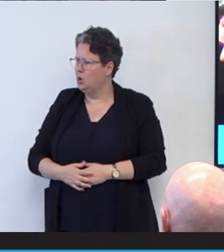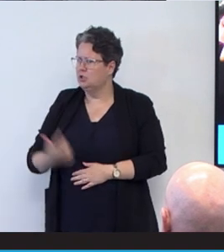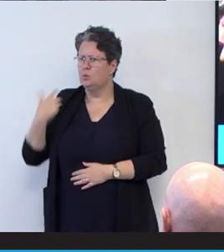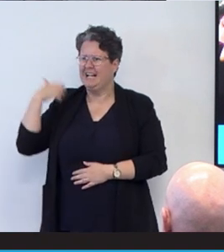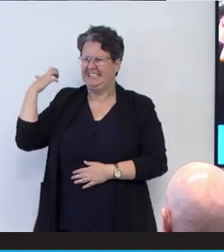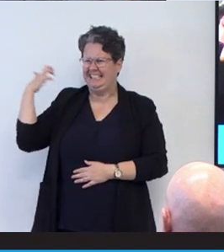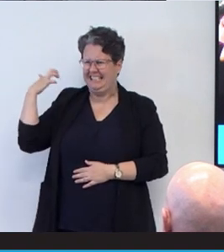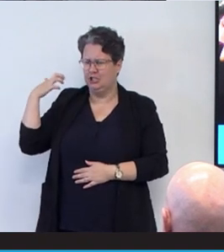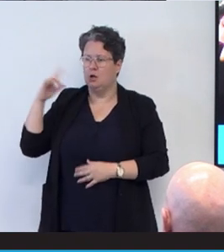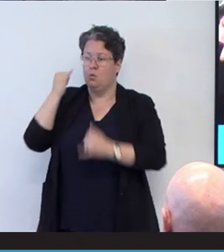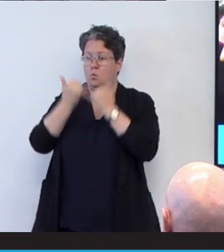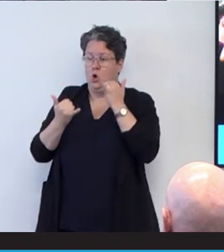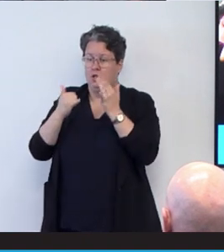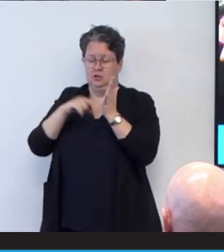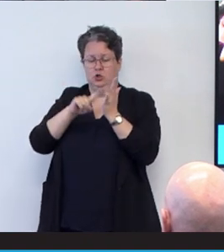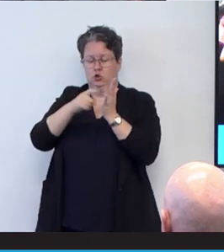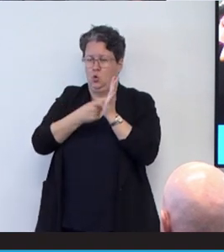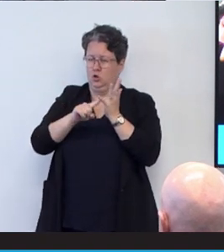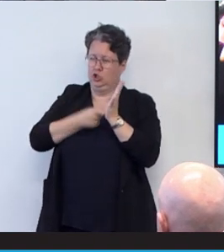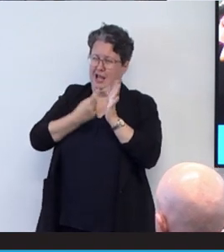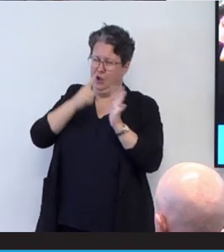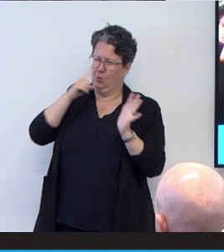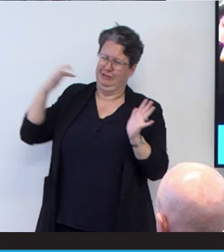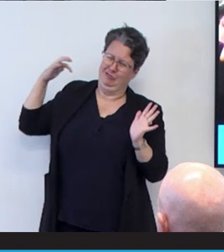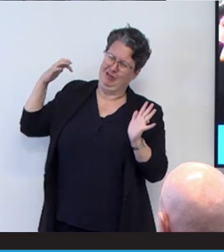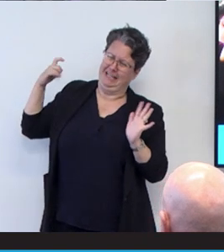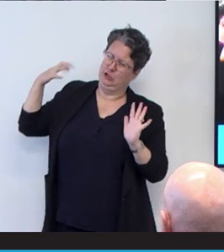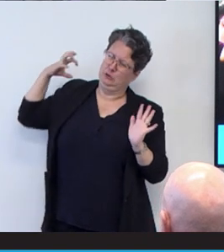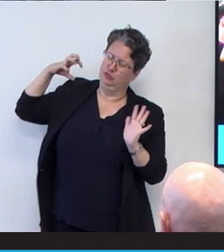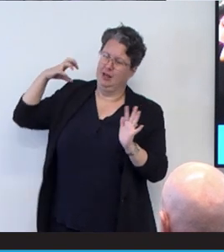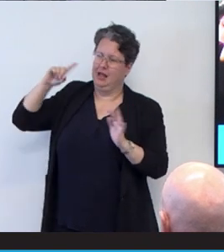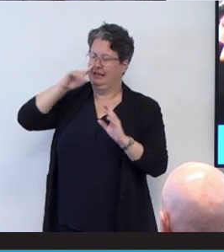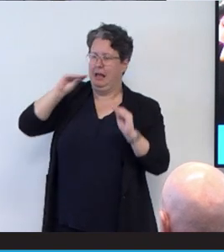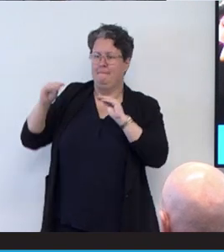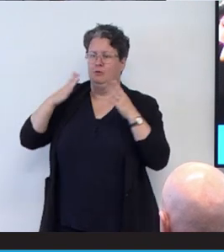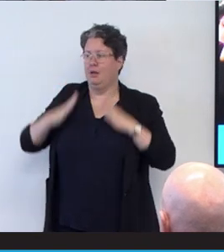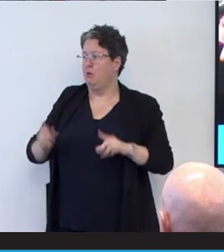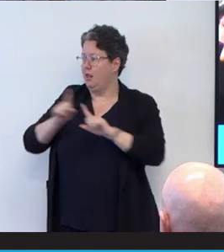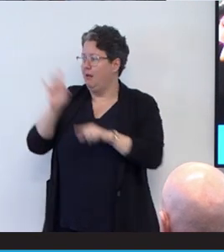it was torture. And I was trying to reach, trying to struggle, can't move my body. And I it's the